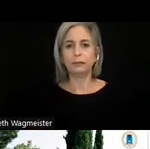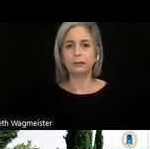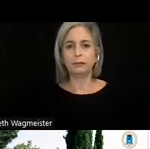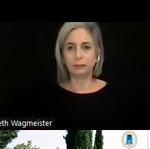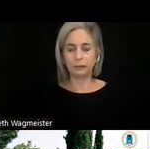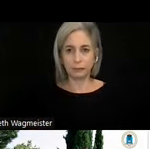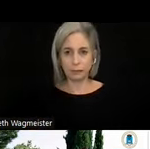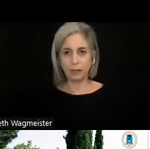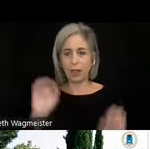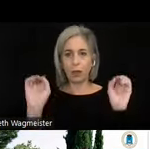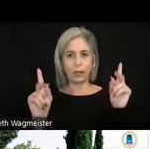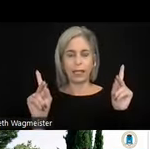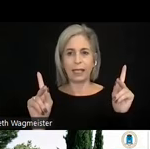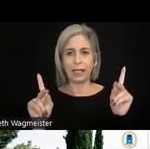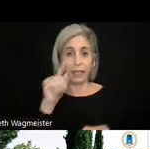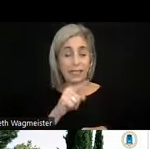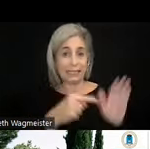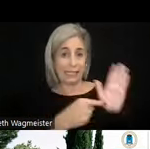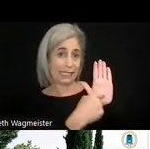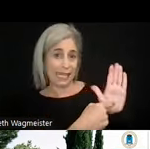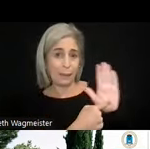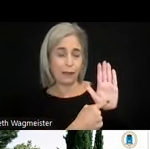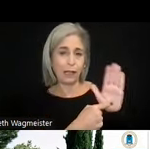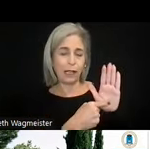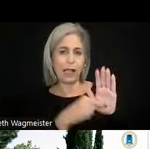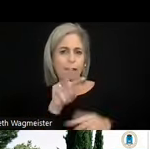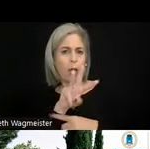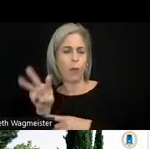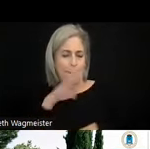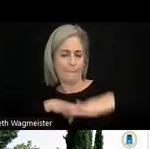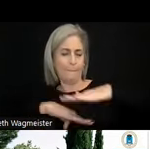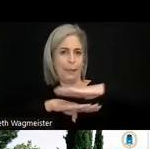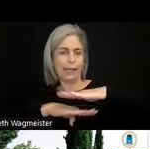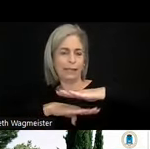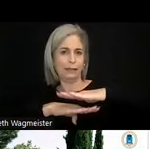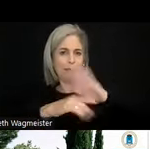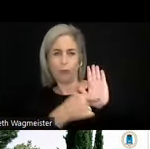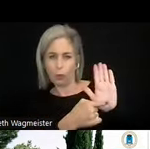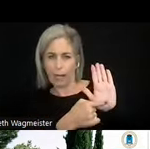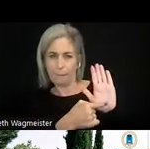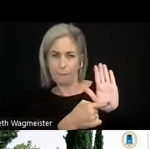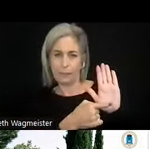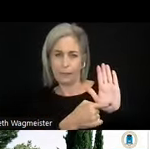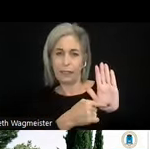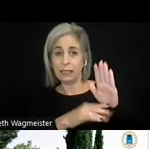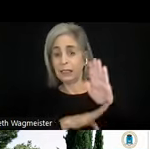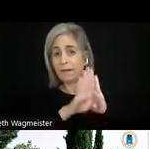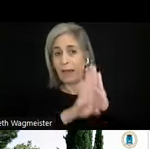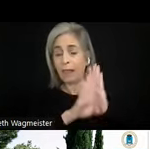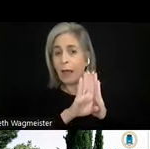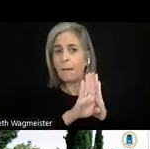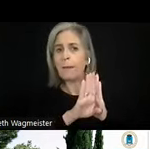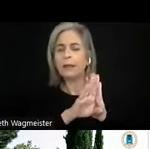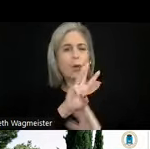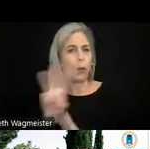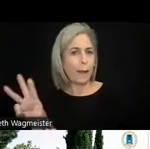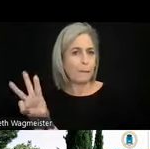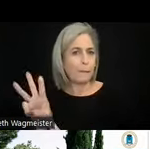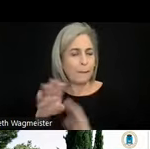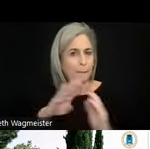Okay. So this is an example of web-based prototype developed as a web page is from